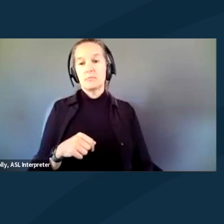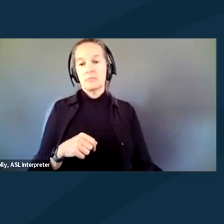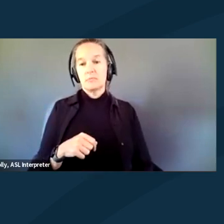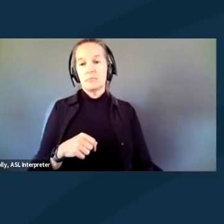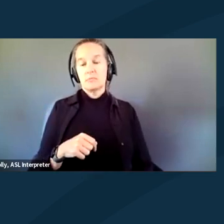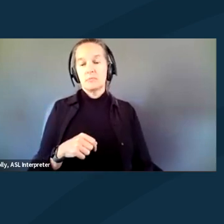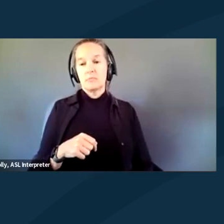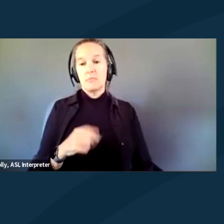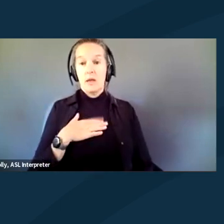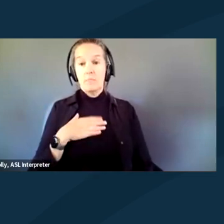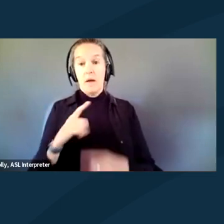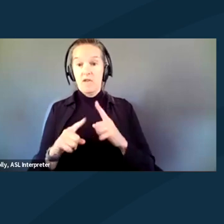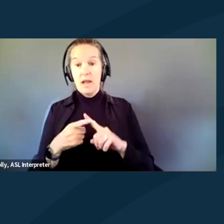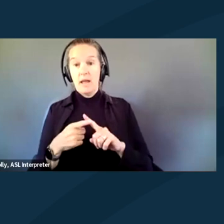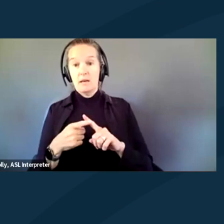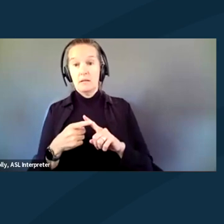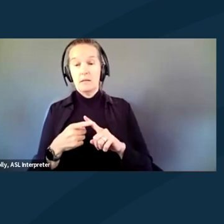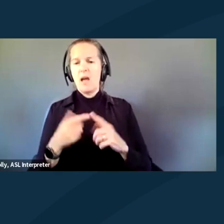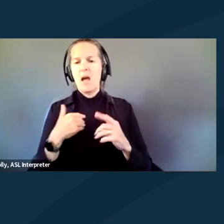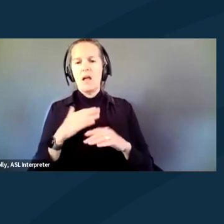and my friend had nine apparent disabilities.